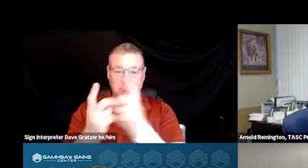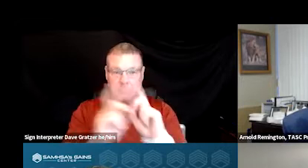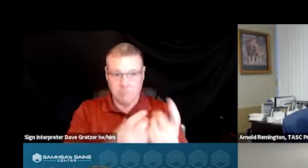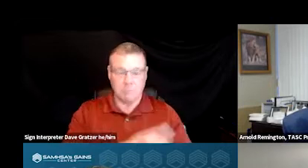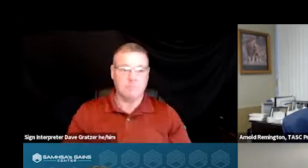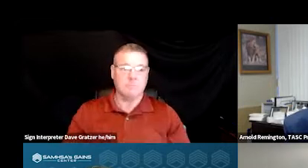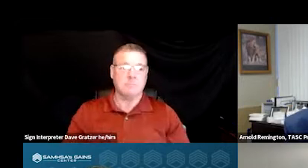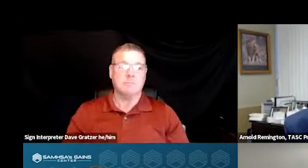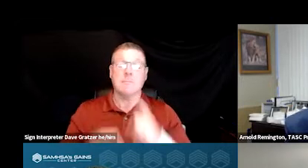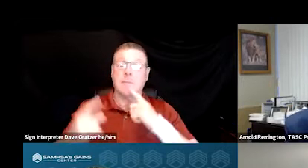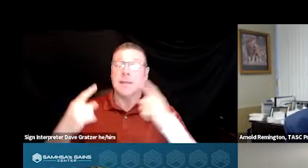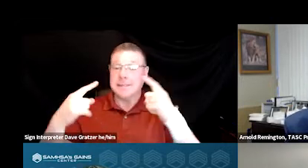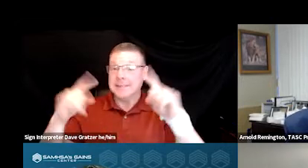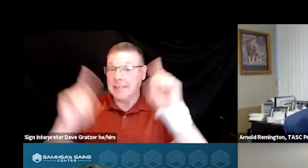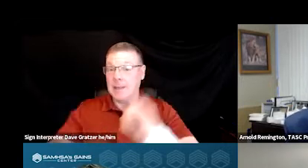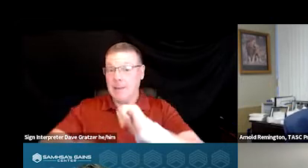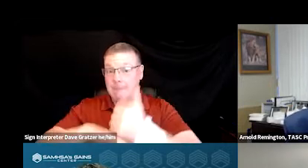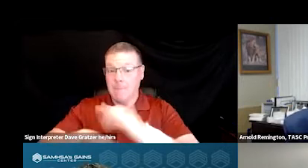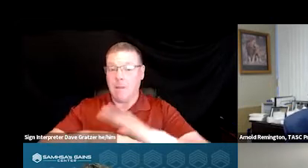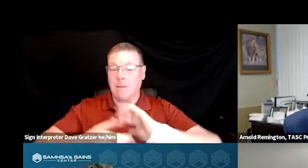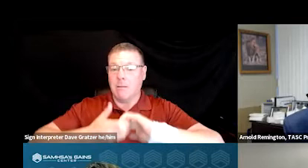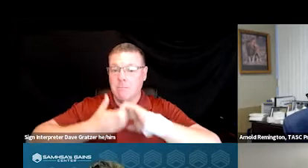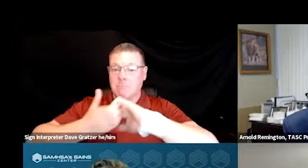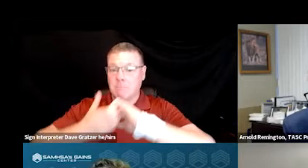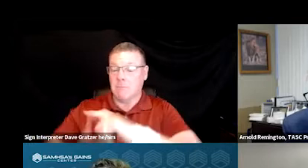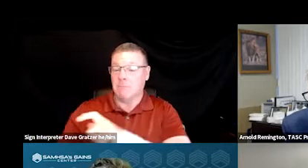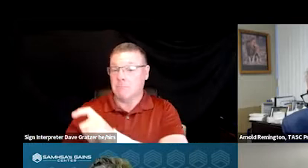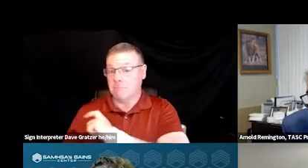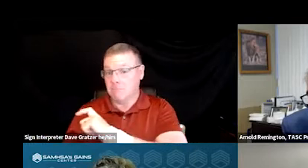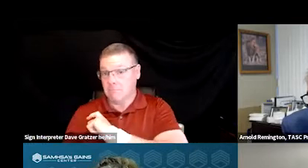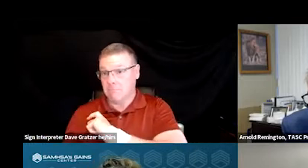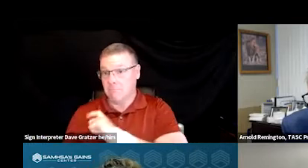The success is based on the partnership of law enforcement and clinician,